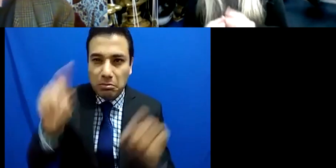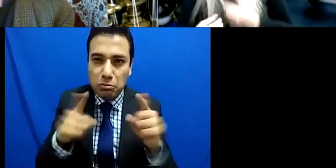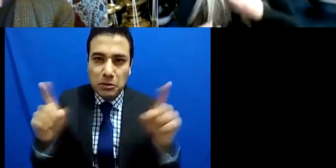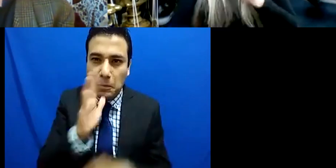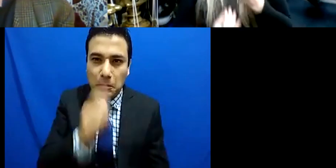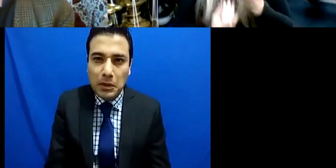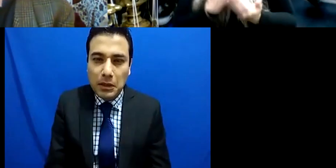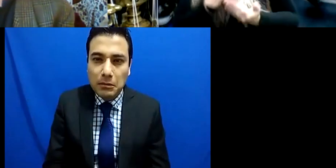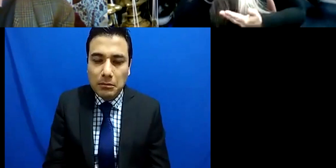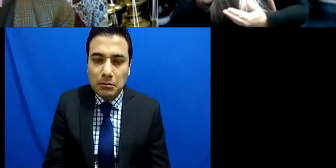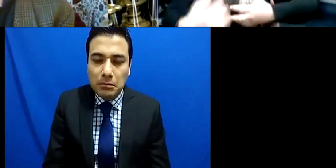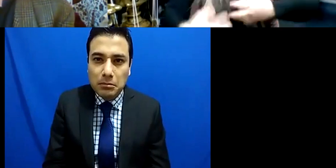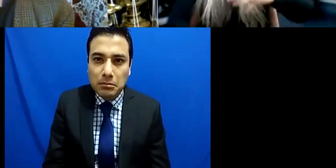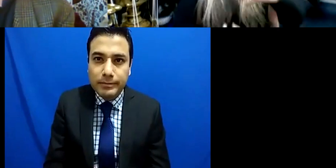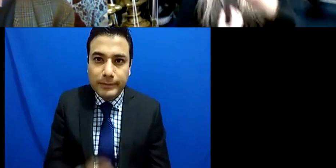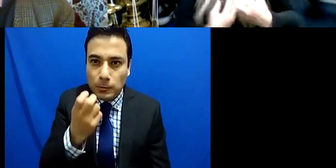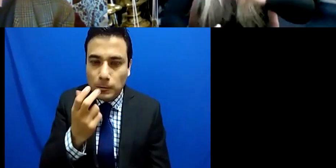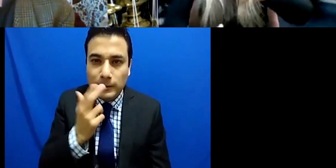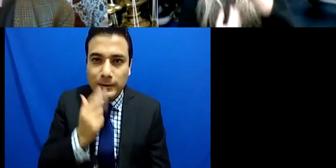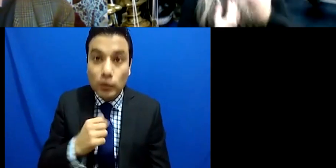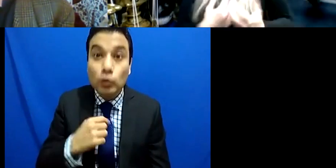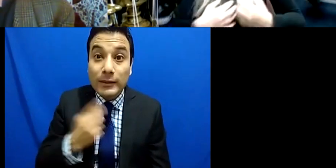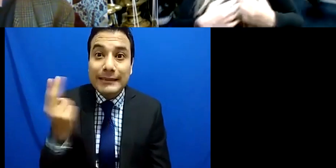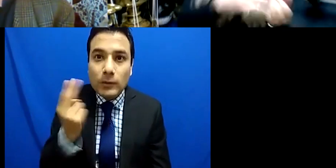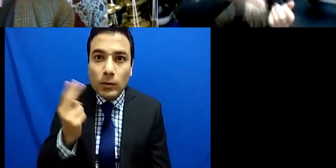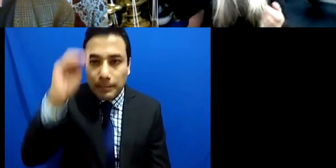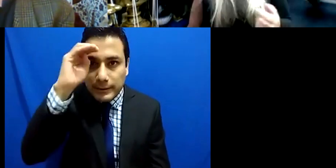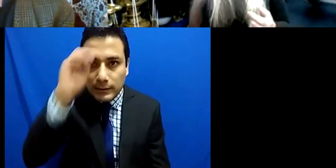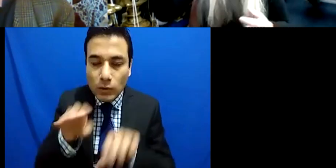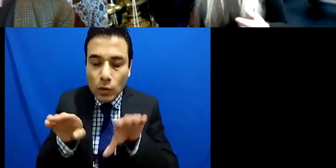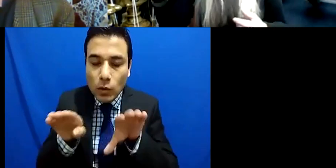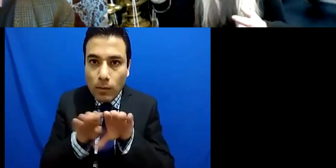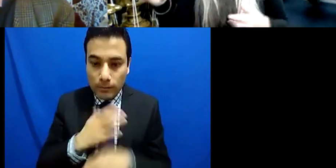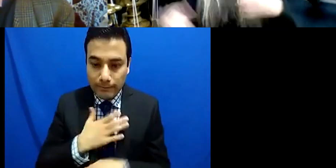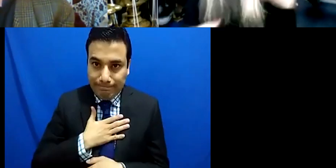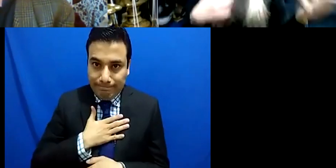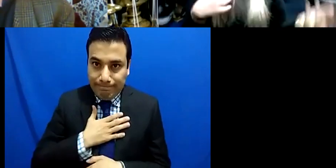find my own journey internally listen and you know that can be a bumpy ride where something's worked